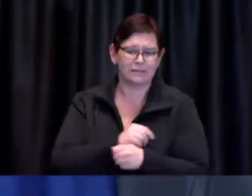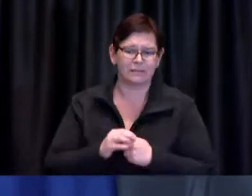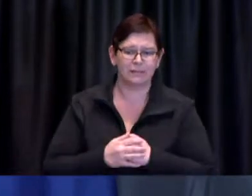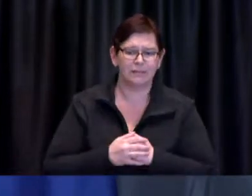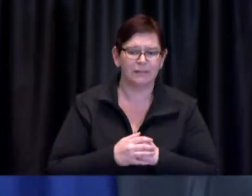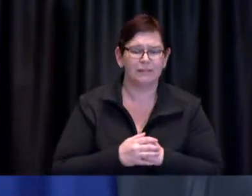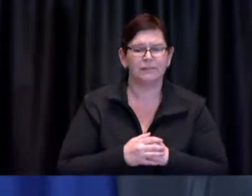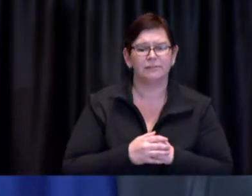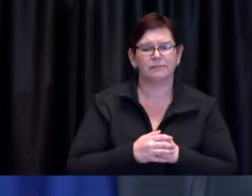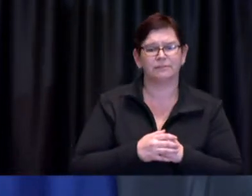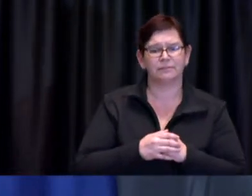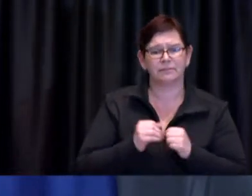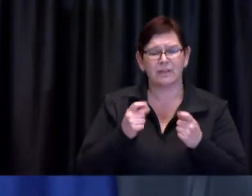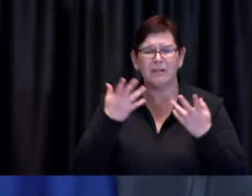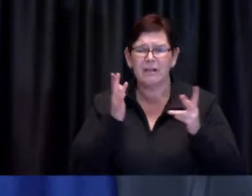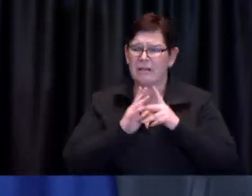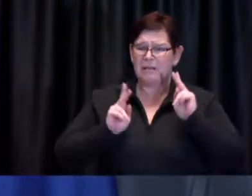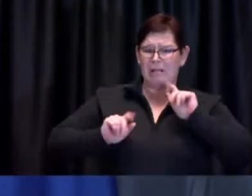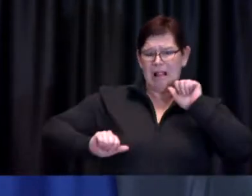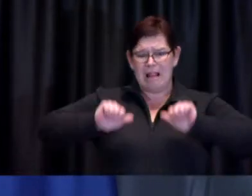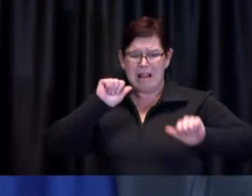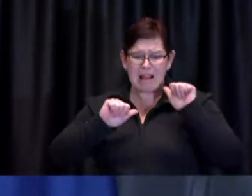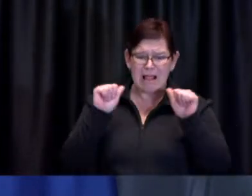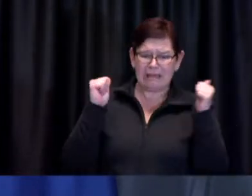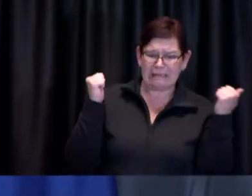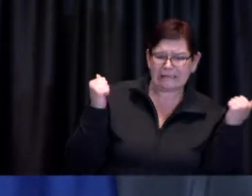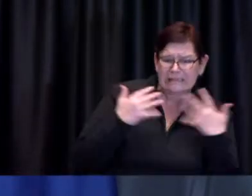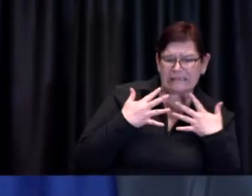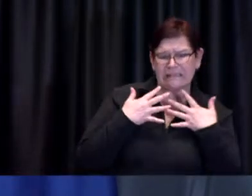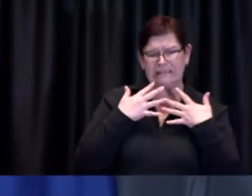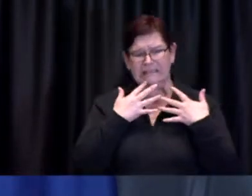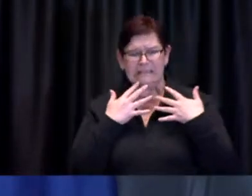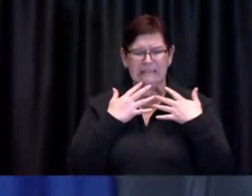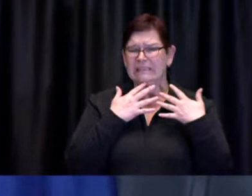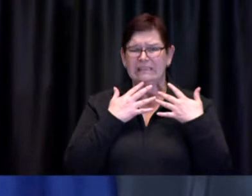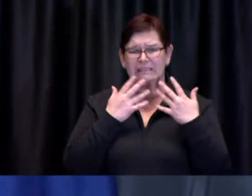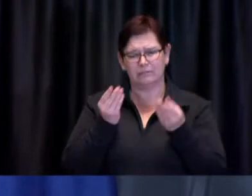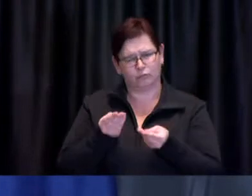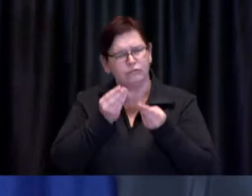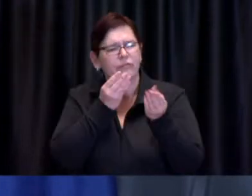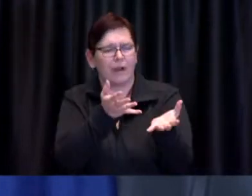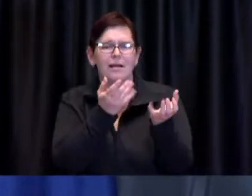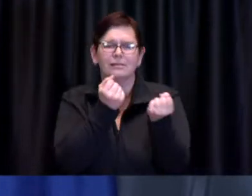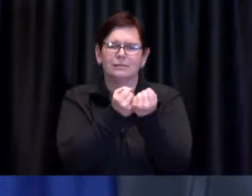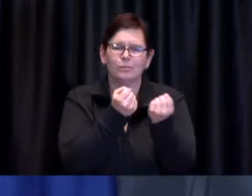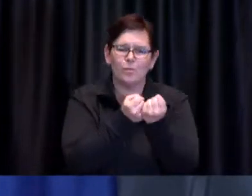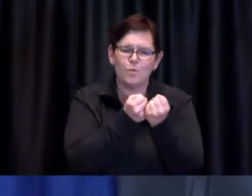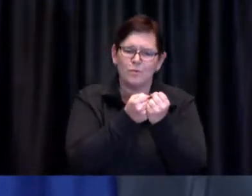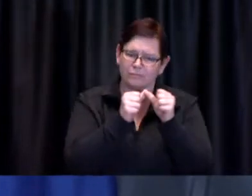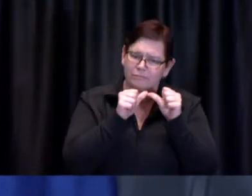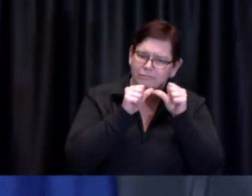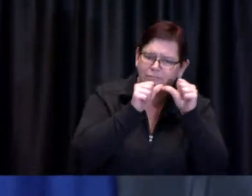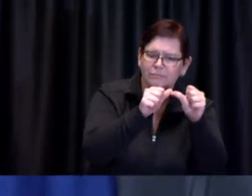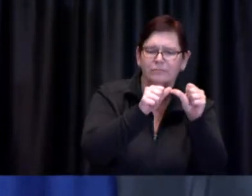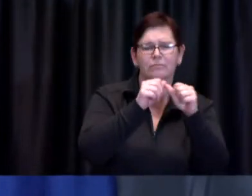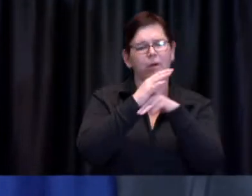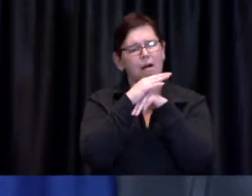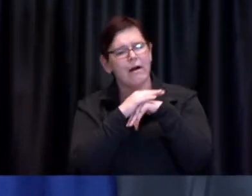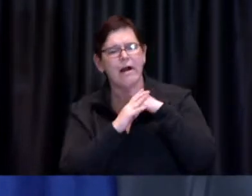and to provide supports such that between the two, everyone is comfortable and supported getting a vaccination.